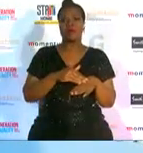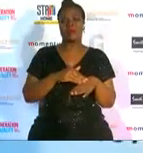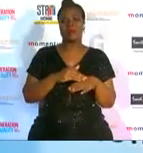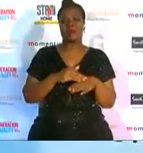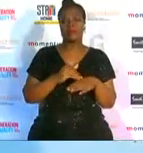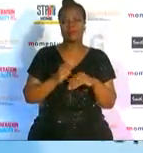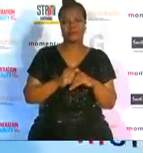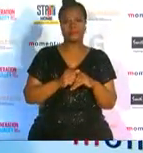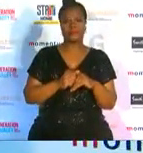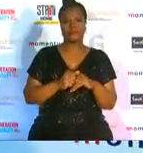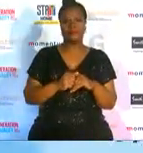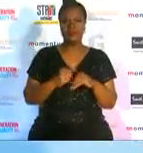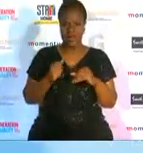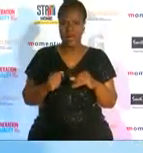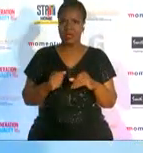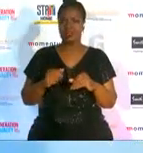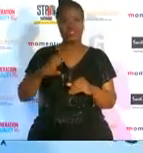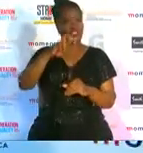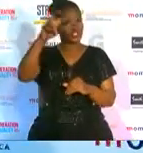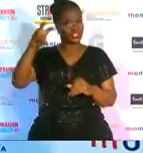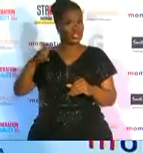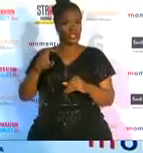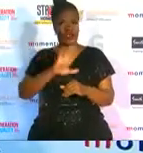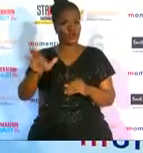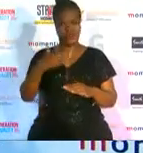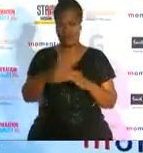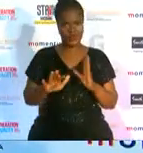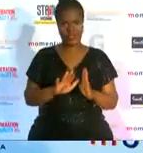africa because our journey is not over we still have so many hurdles for women